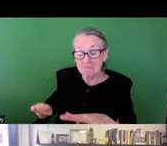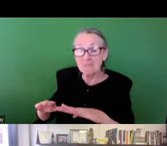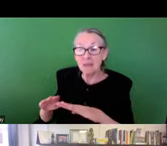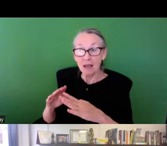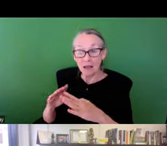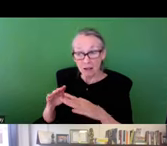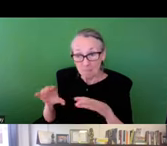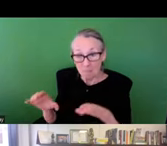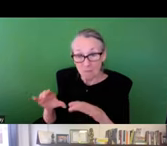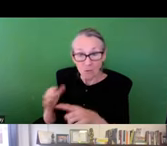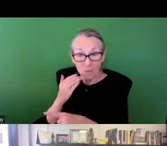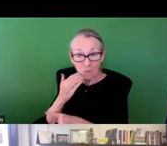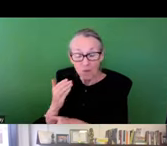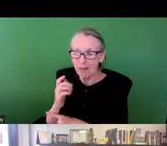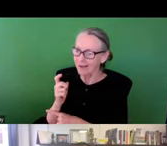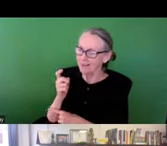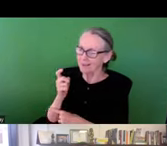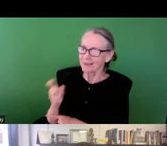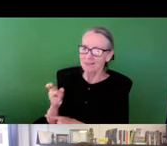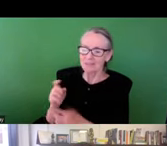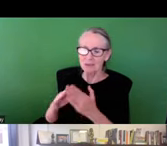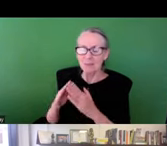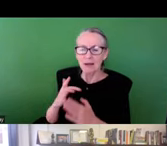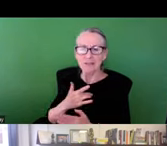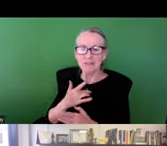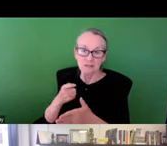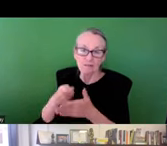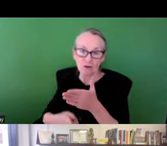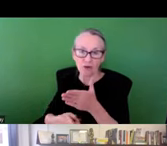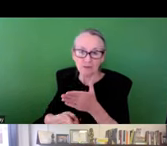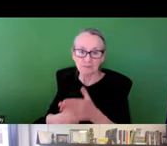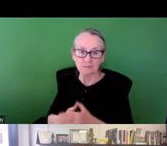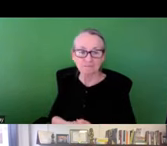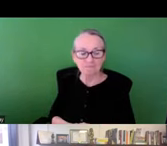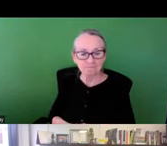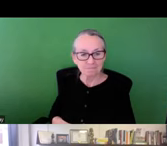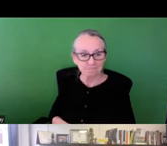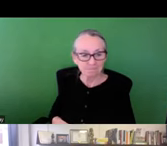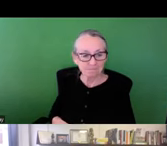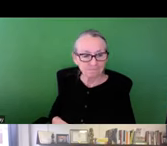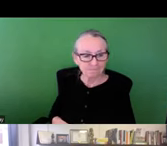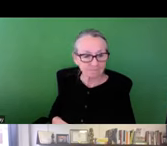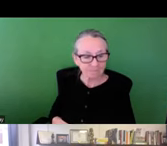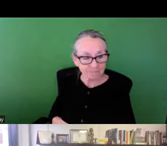the plant to understand what the performance of what these interventions might be as well as to give communities a sense of cost related